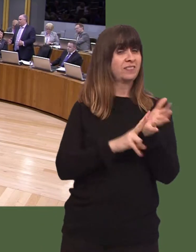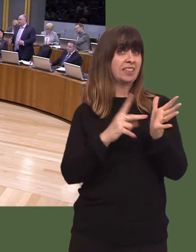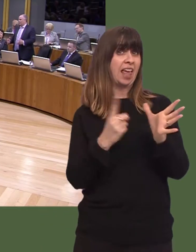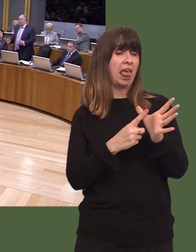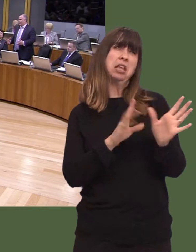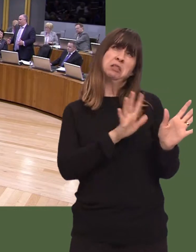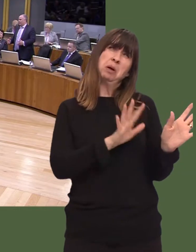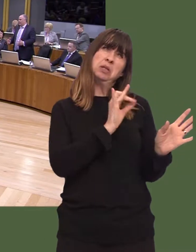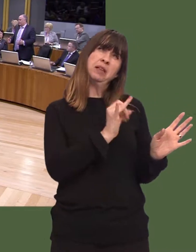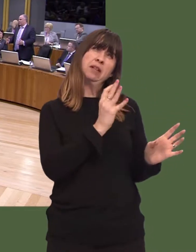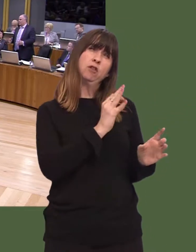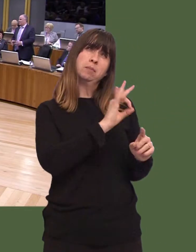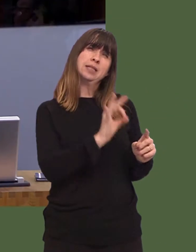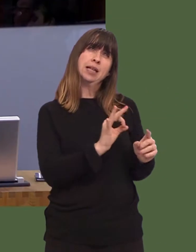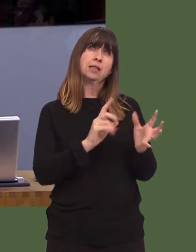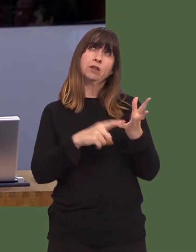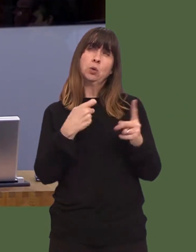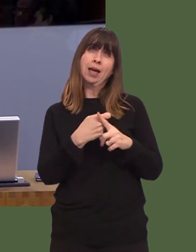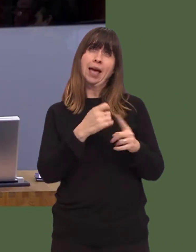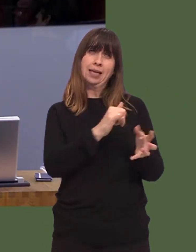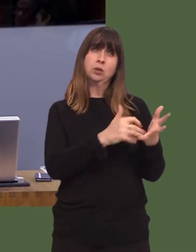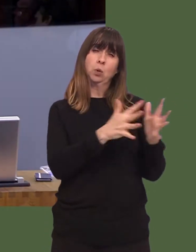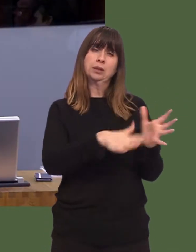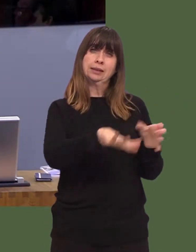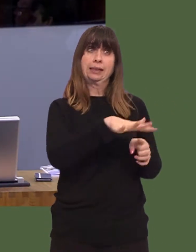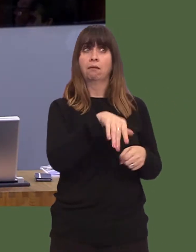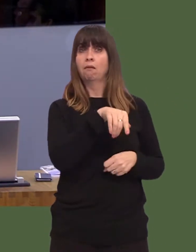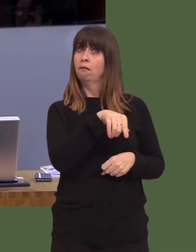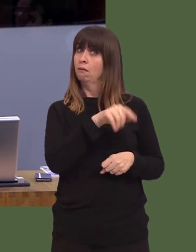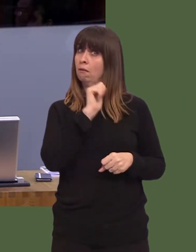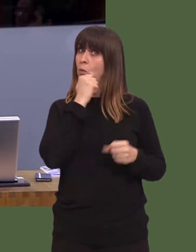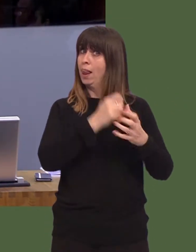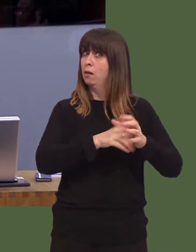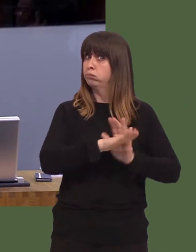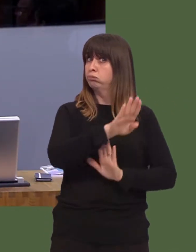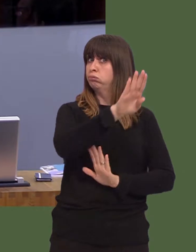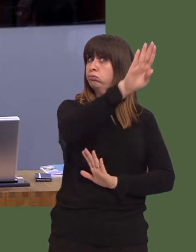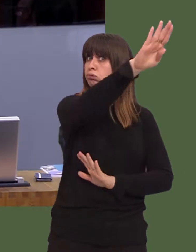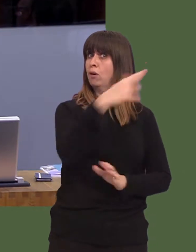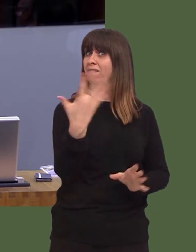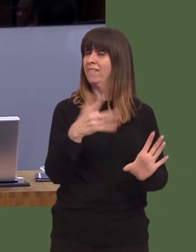per cent of the UK level in the Swansea city region, will increase over the 15 years of the deal.